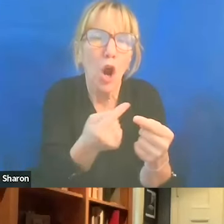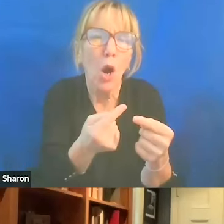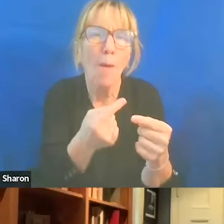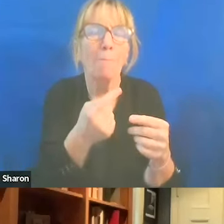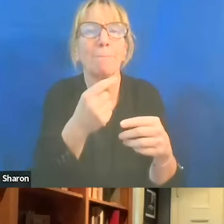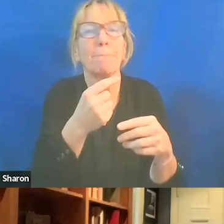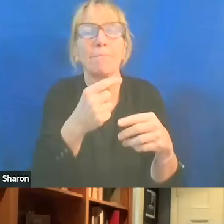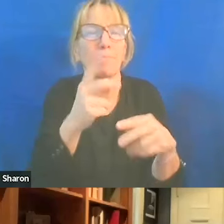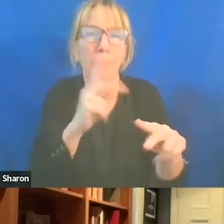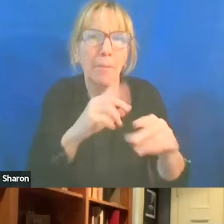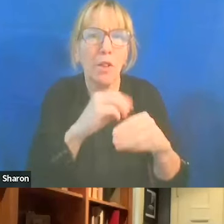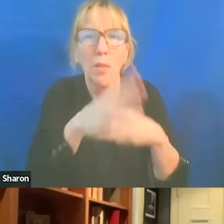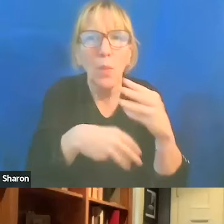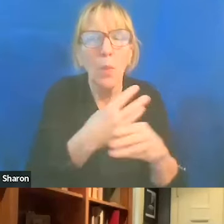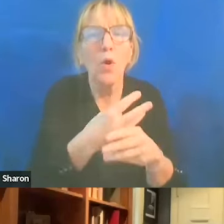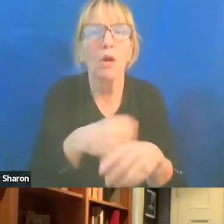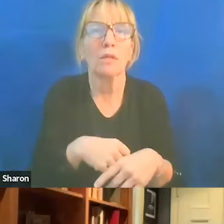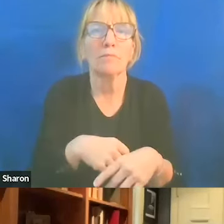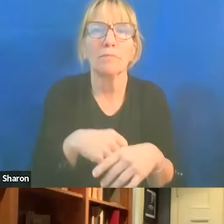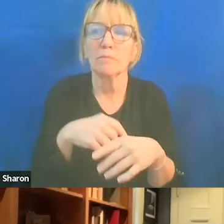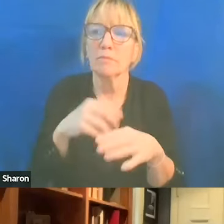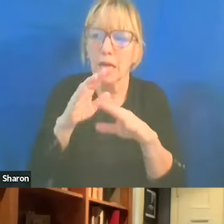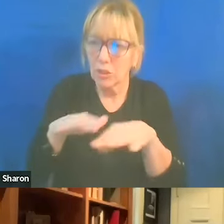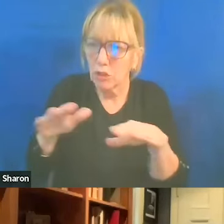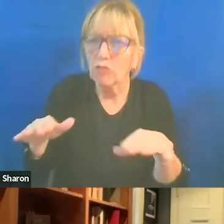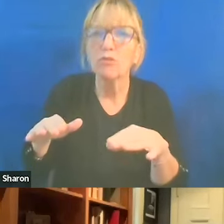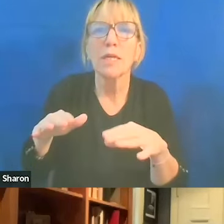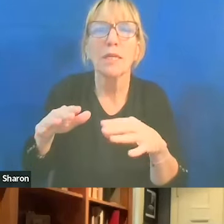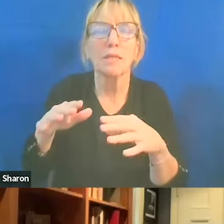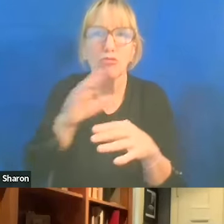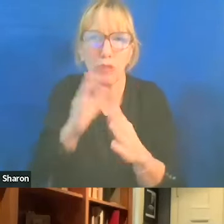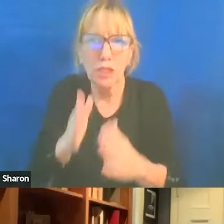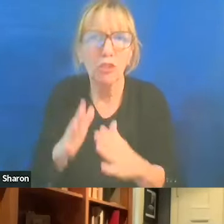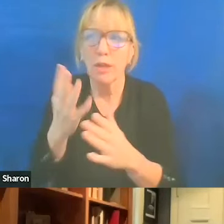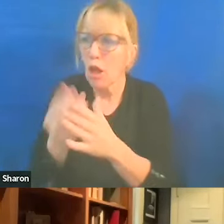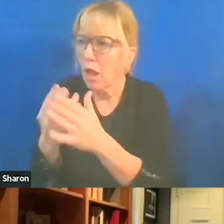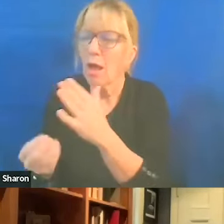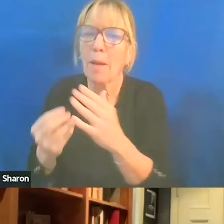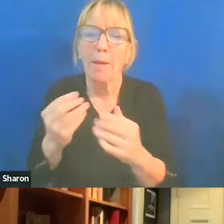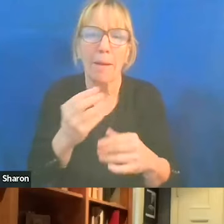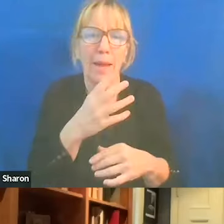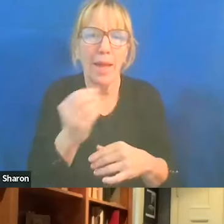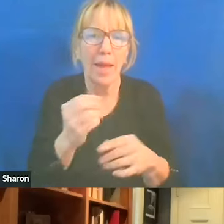from missing Christian children back in the Blood Libel days to Marjorie Taylor Greene and Jewish space lasers, right?